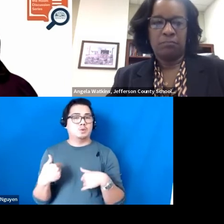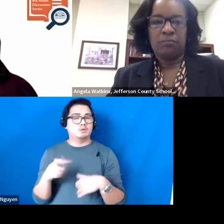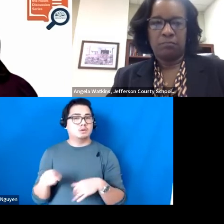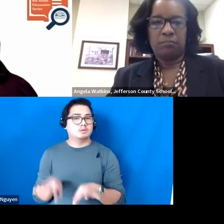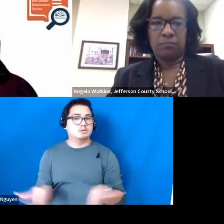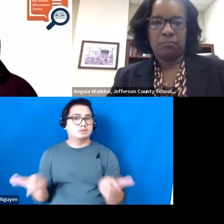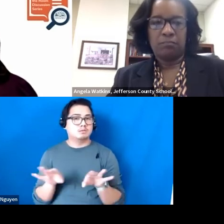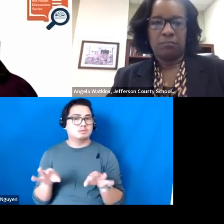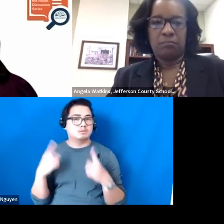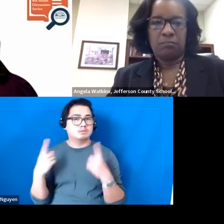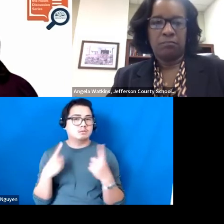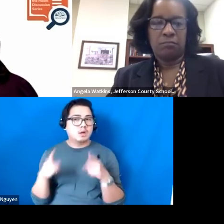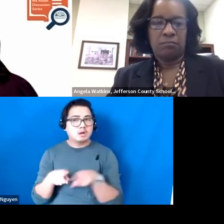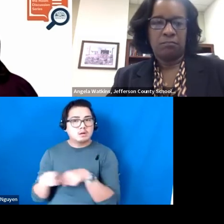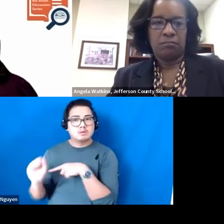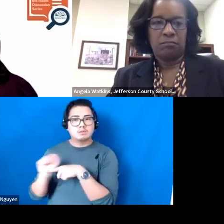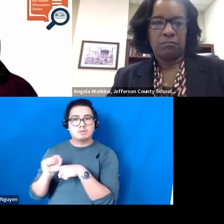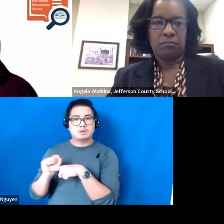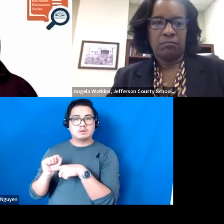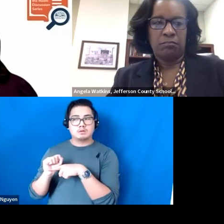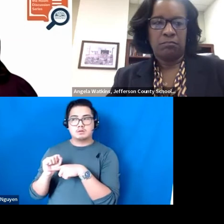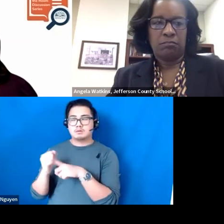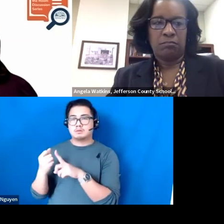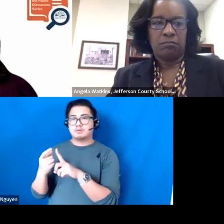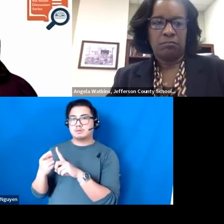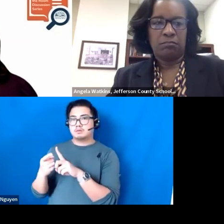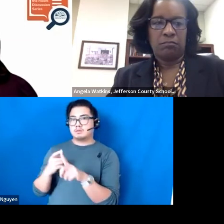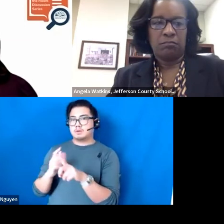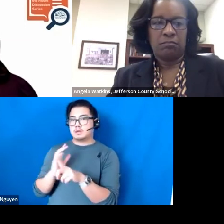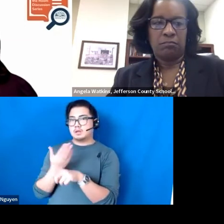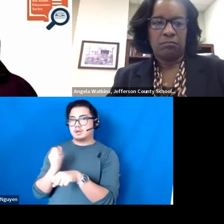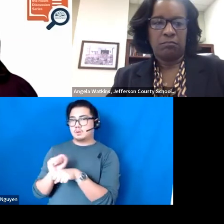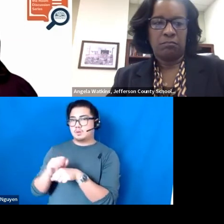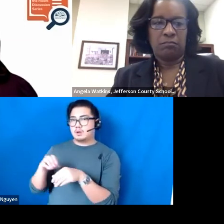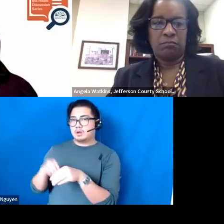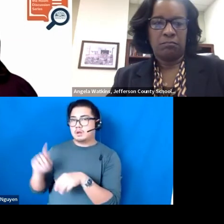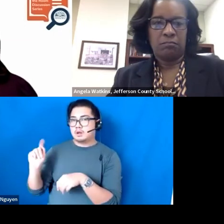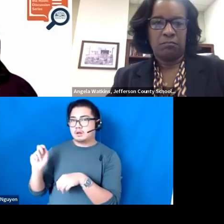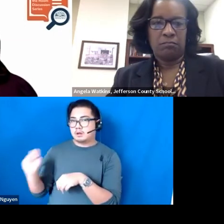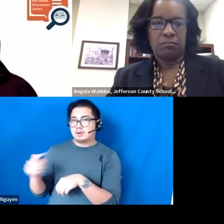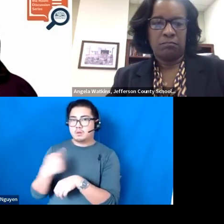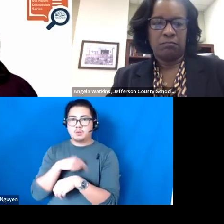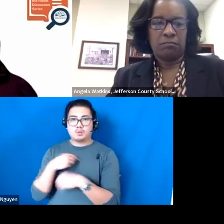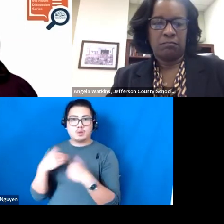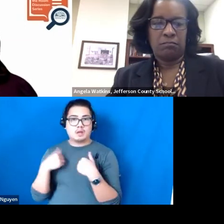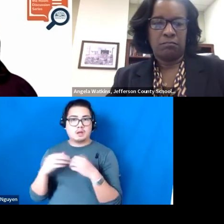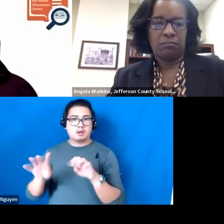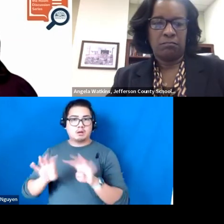as the practices. From our work in Tennessee, we have a survey that we do of Instructional Coaches and I